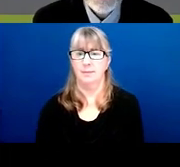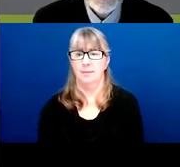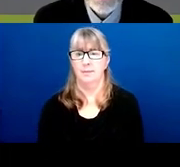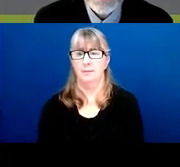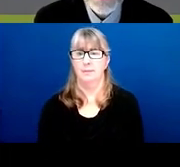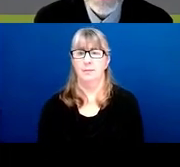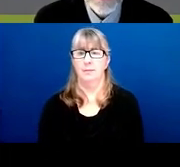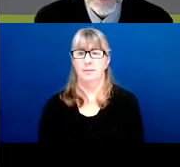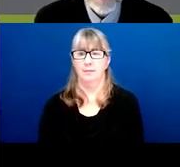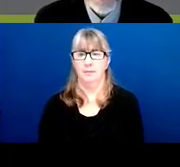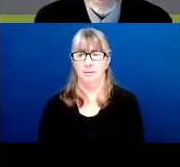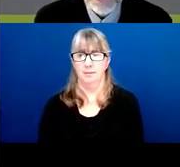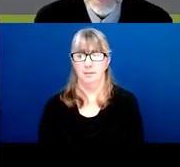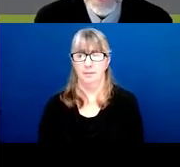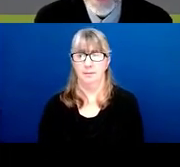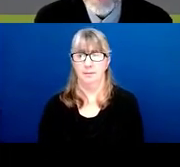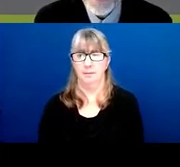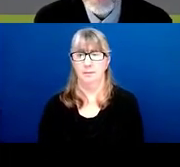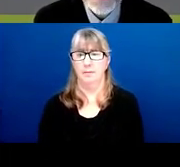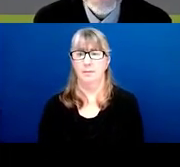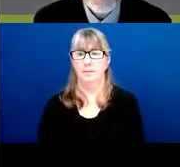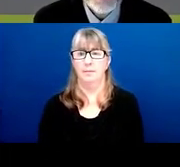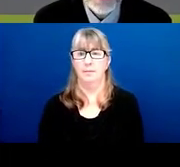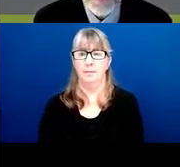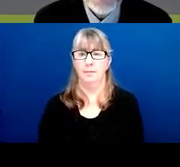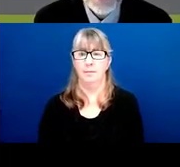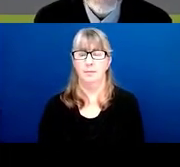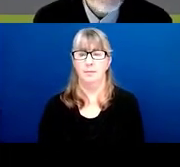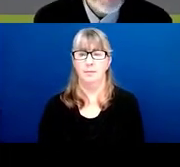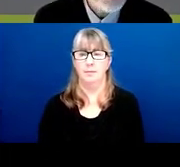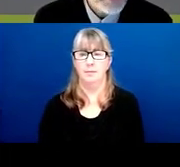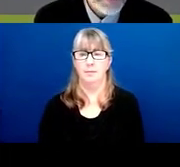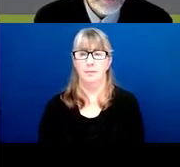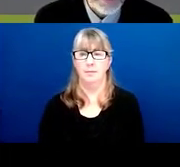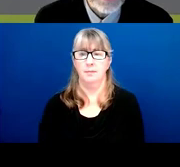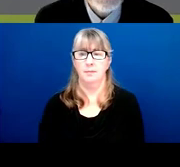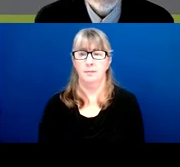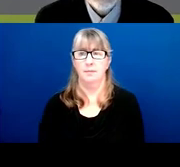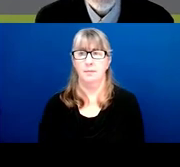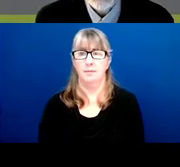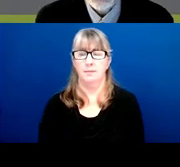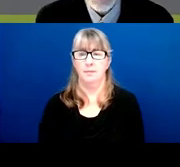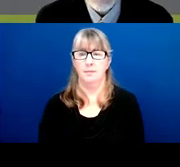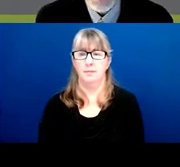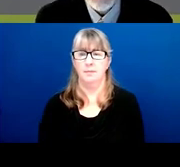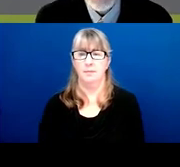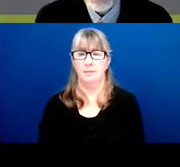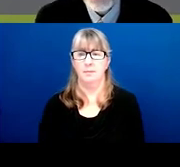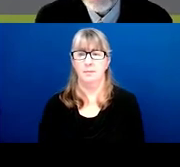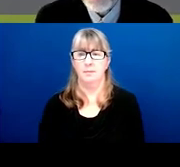Once the ICs have your application they will assign a program officer, that ball's going to be rolling. You'll have an application over